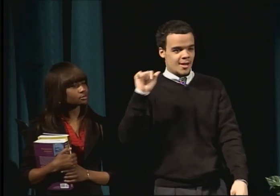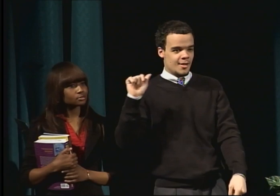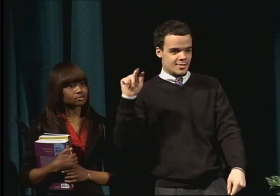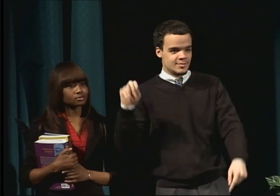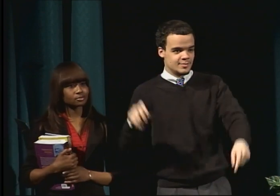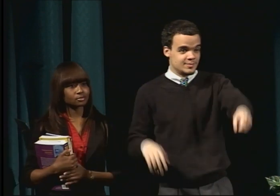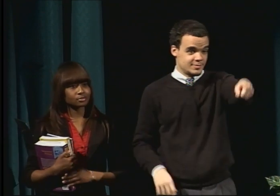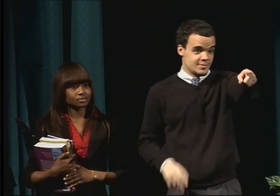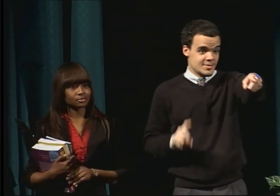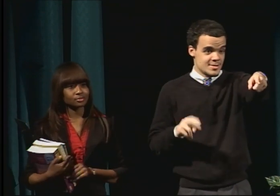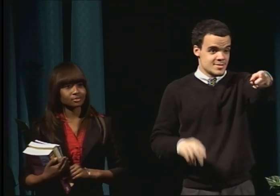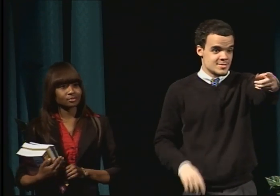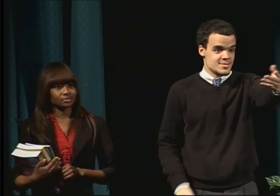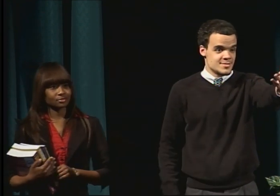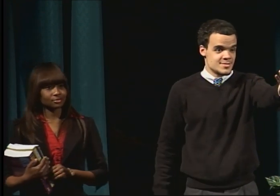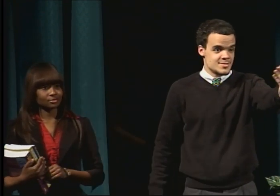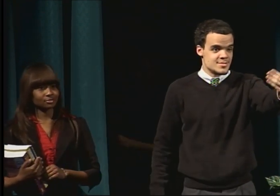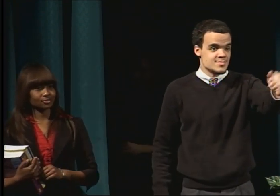You have the right answer.